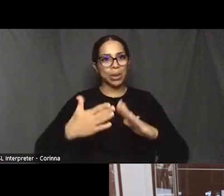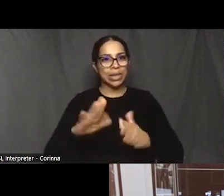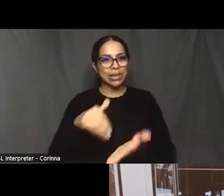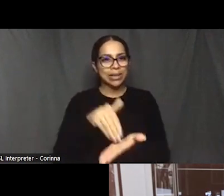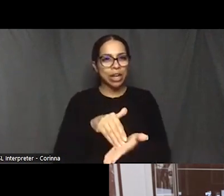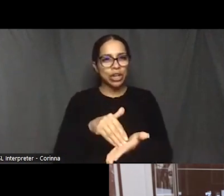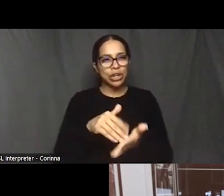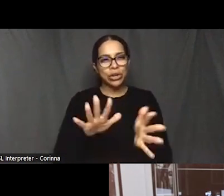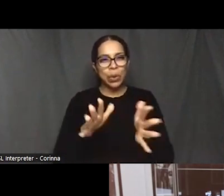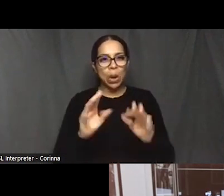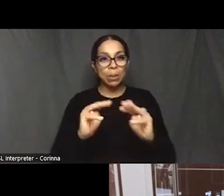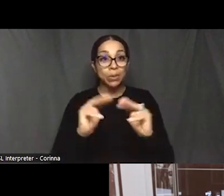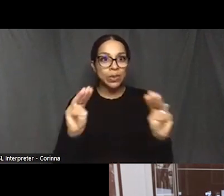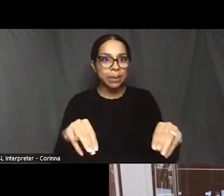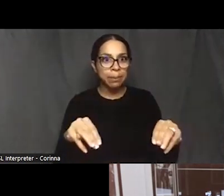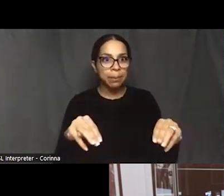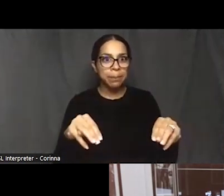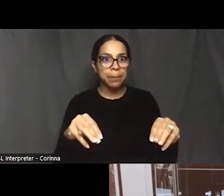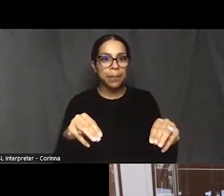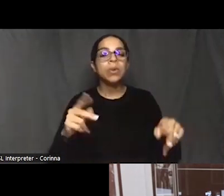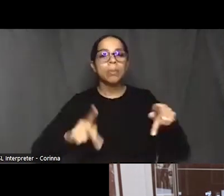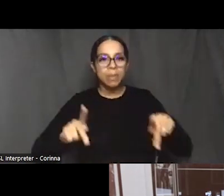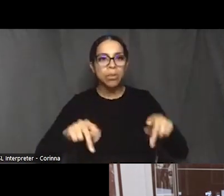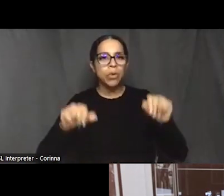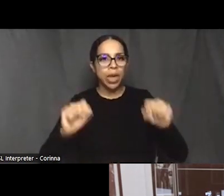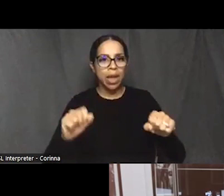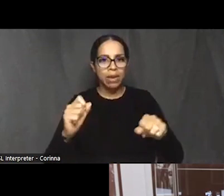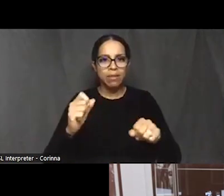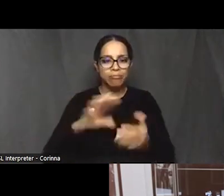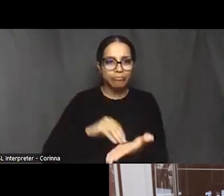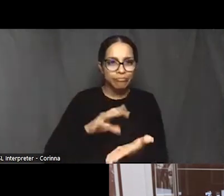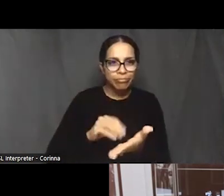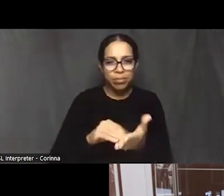so that people can understand, you know, as we heard about or.